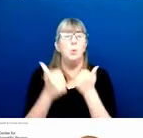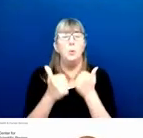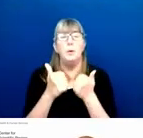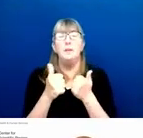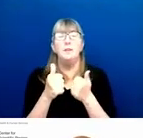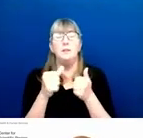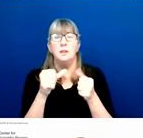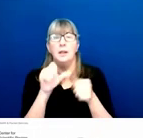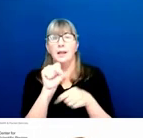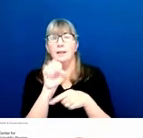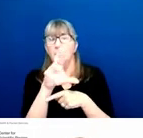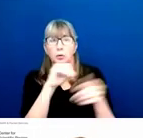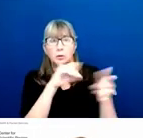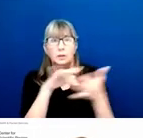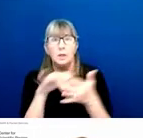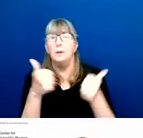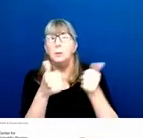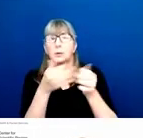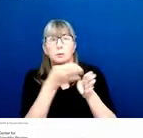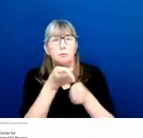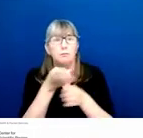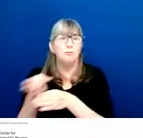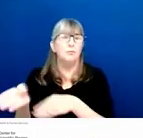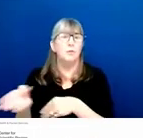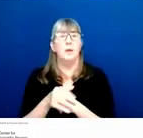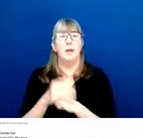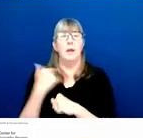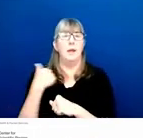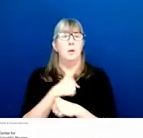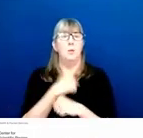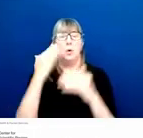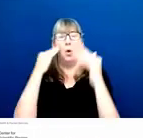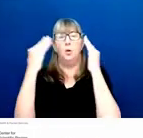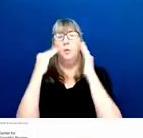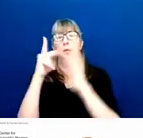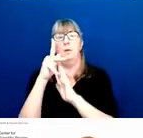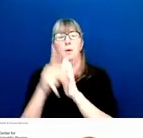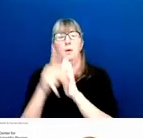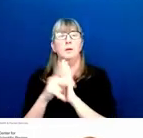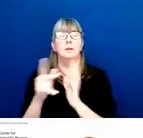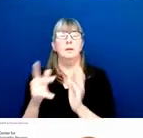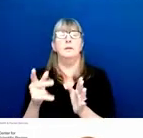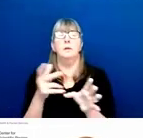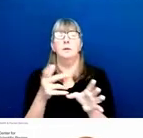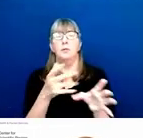And we're also very knowledgeable about NIH policies as they relate to the receipt and referral of applications.